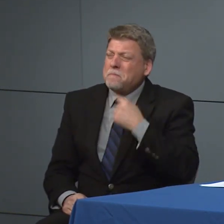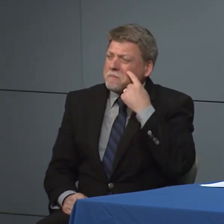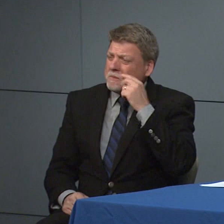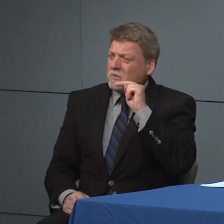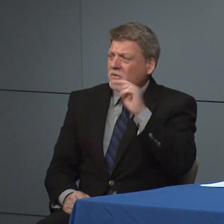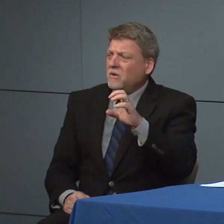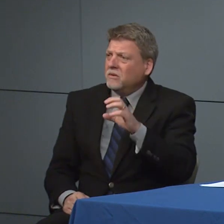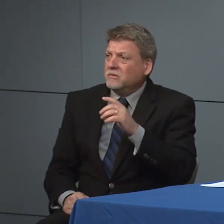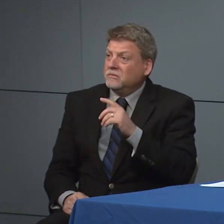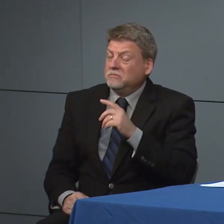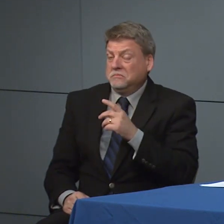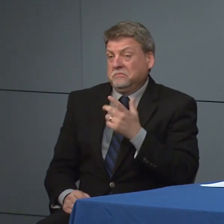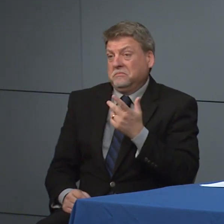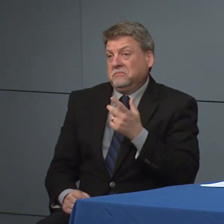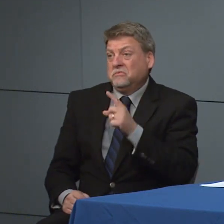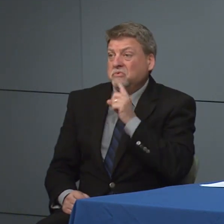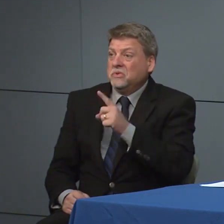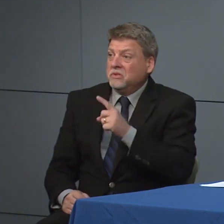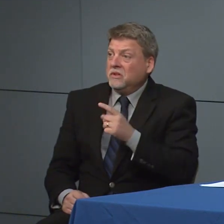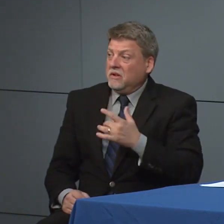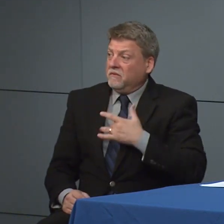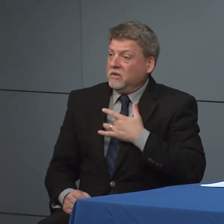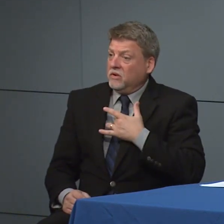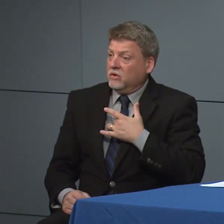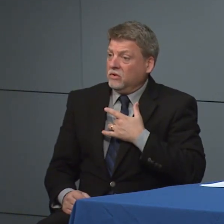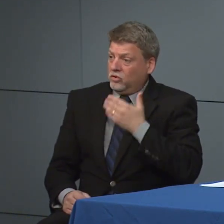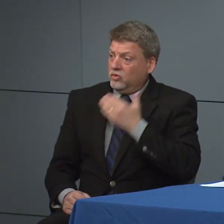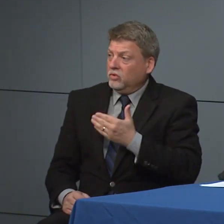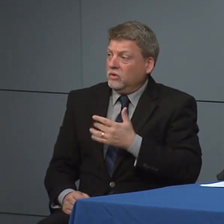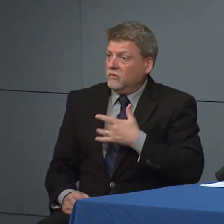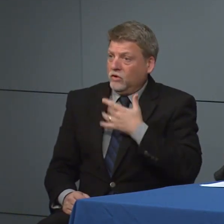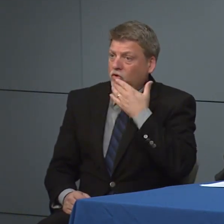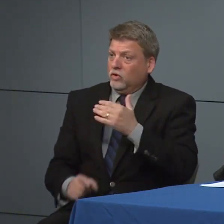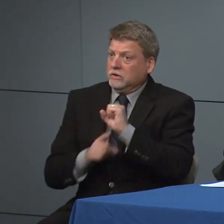probably in as good of the places we could be. But we'll